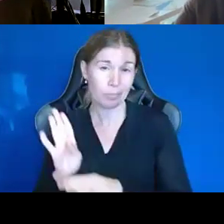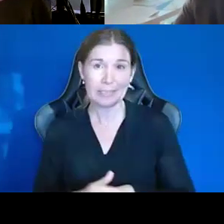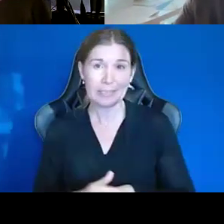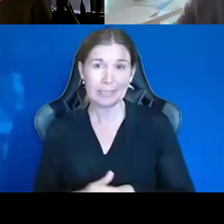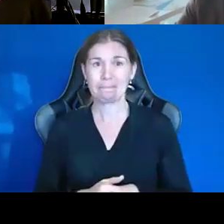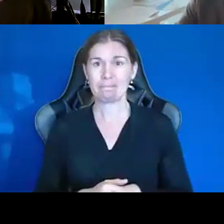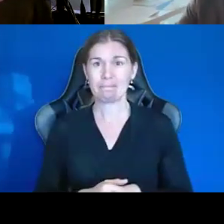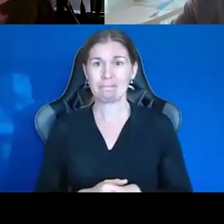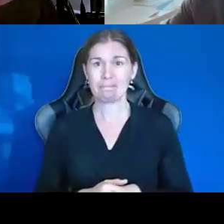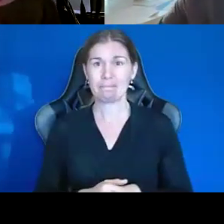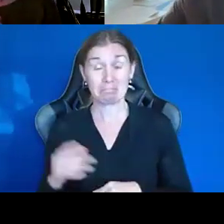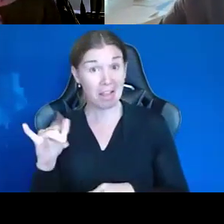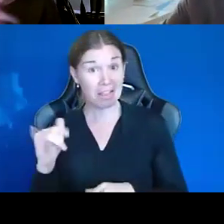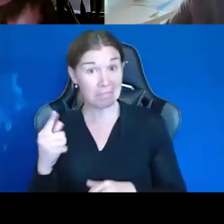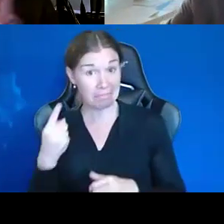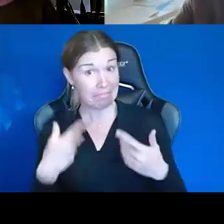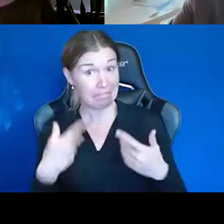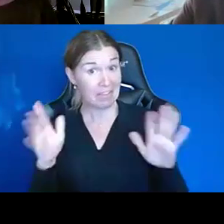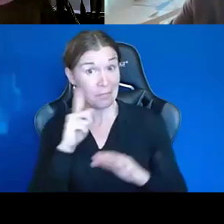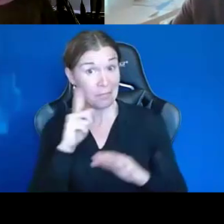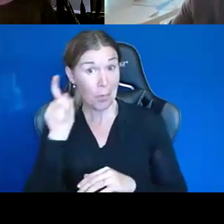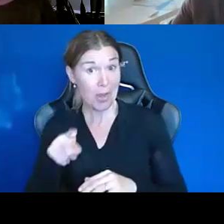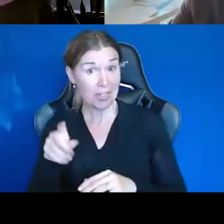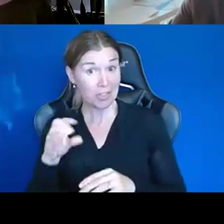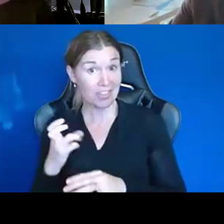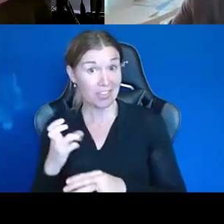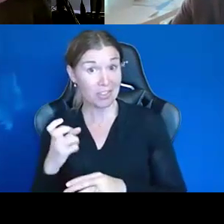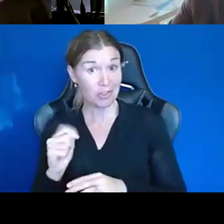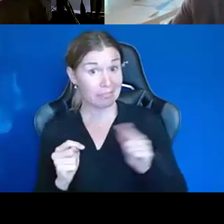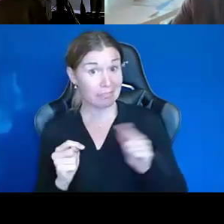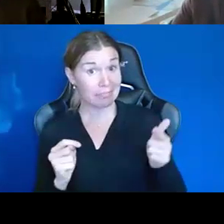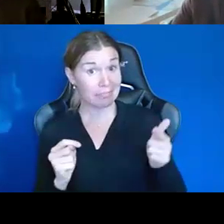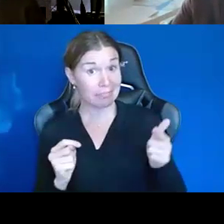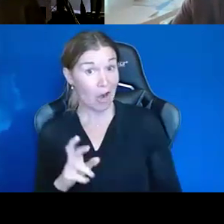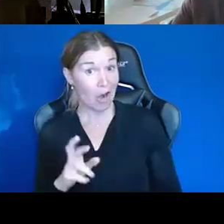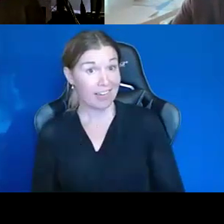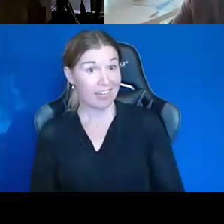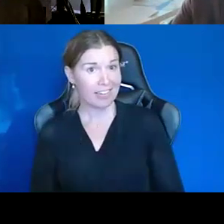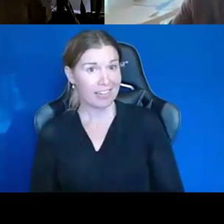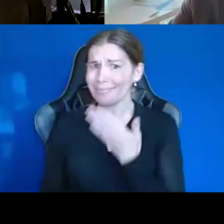I think that's probably it for the questions in the chat, Ciara. I'll kick it back to you. Thank you so much, Molly. Yeah.